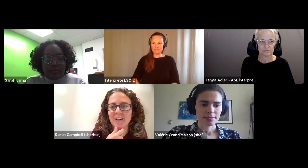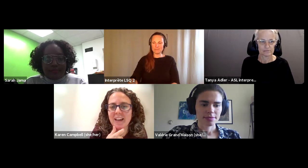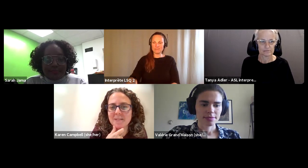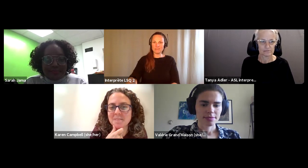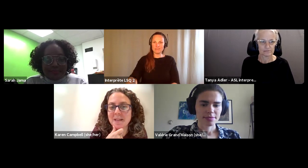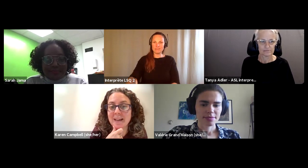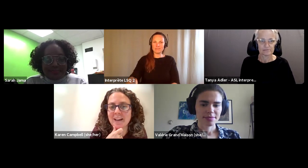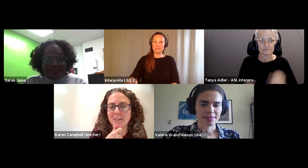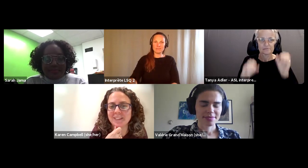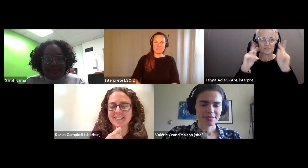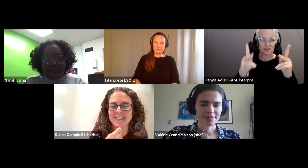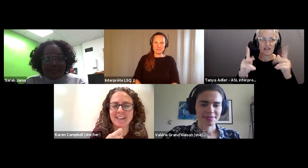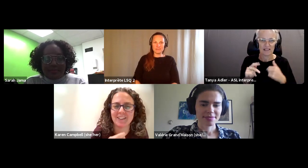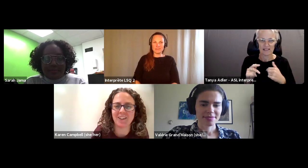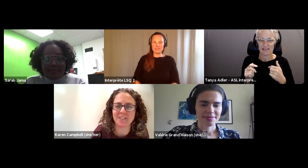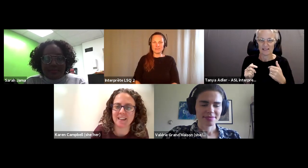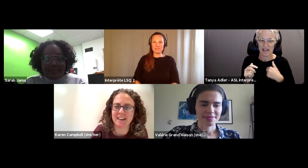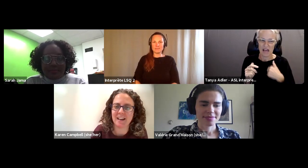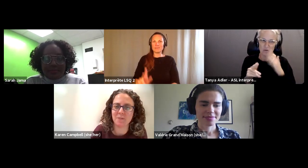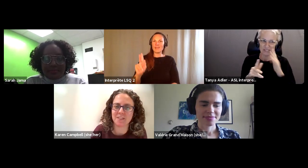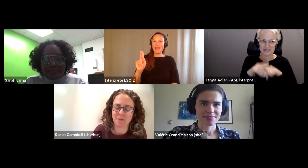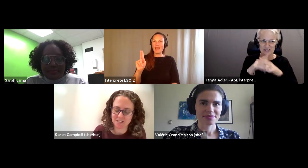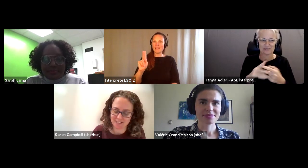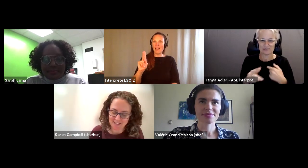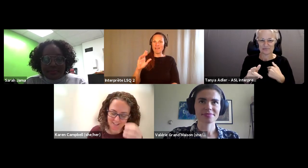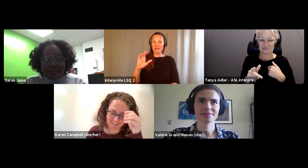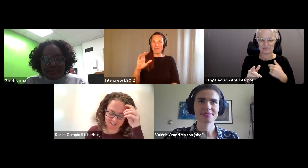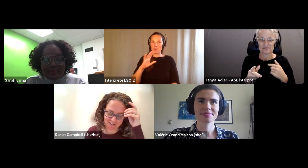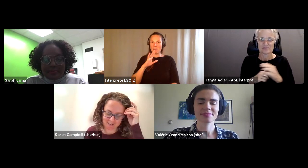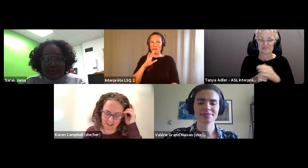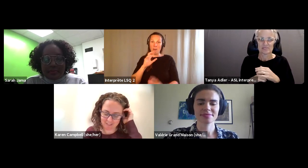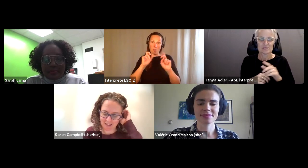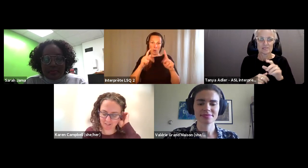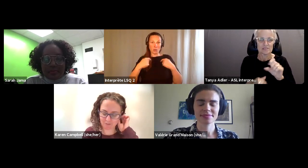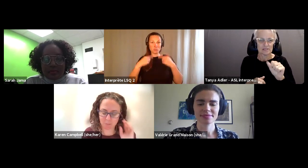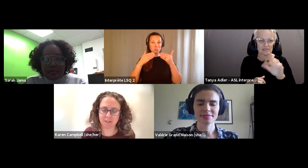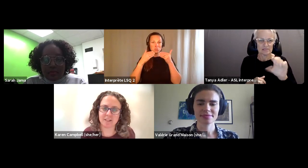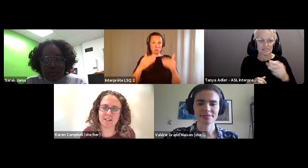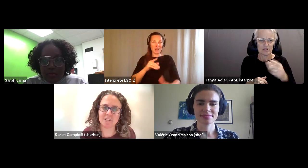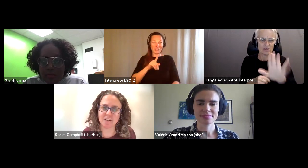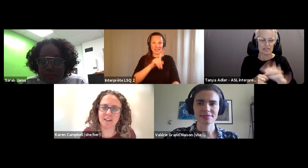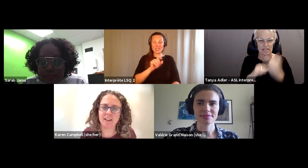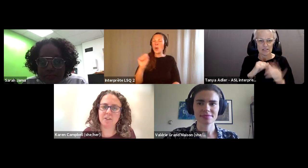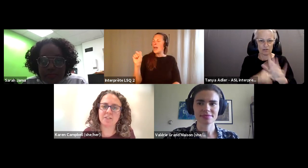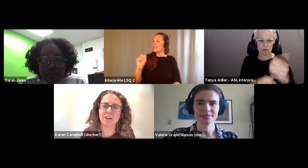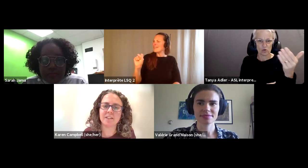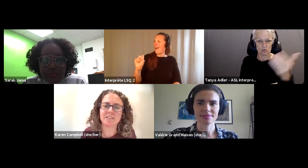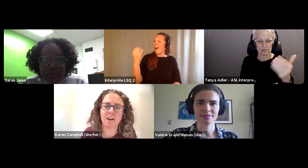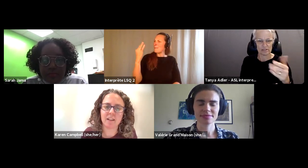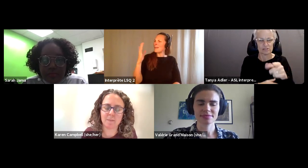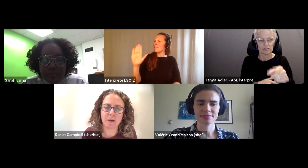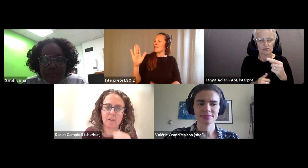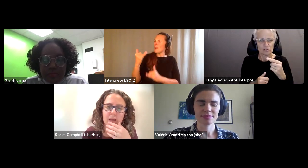Karen Campbell (she/her): Okay, maybe I will kick it off, then with the question Sarah at the end of your presentation you started talking about.